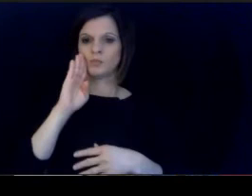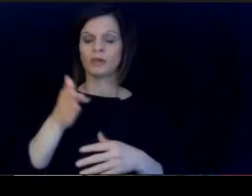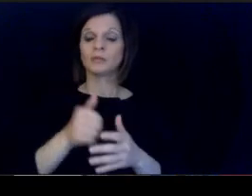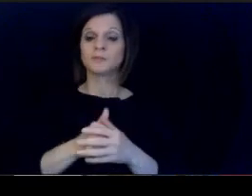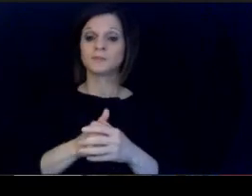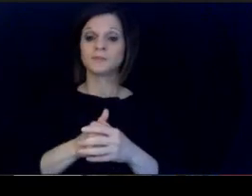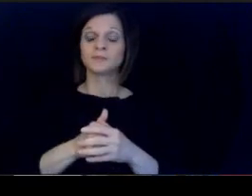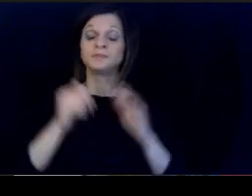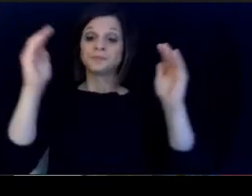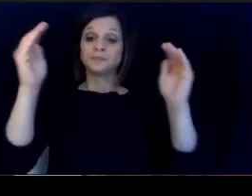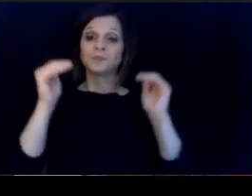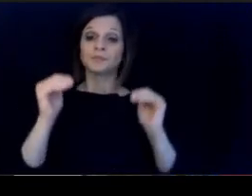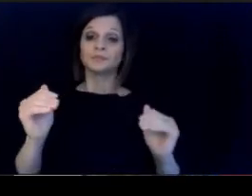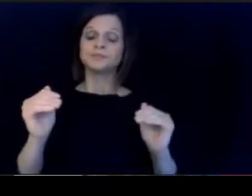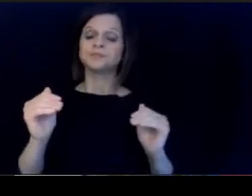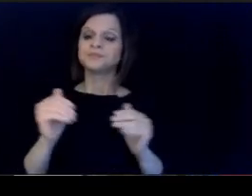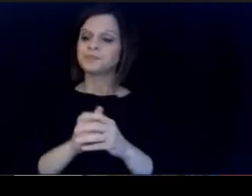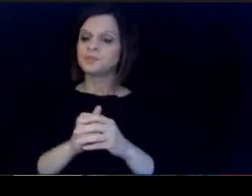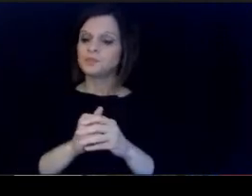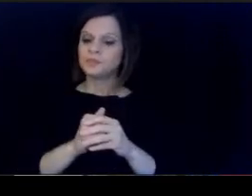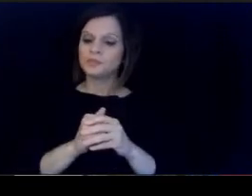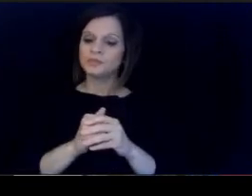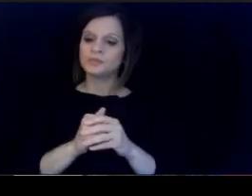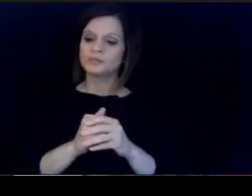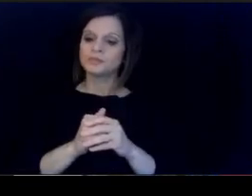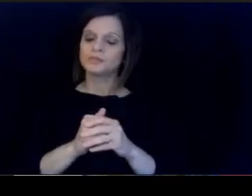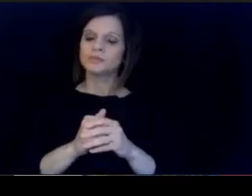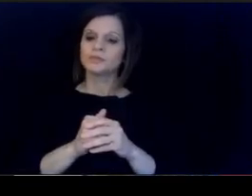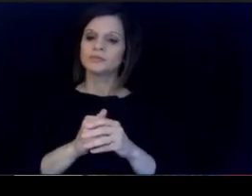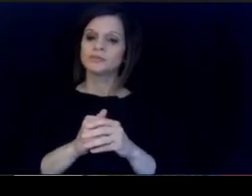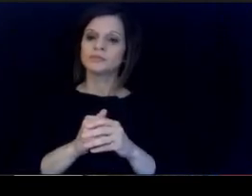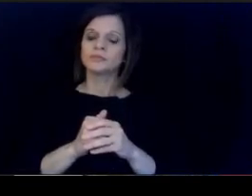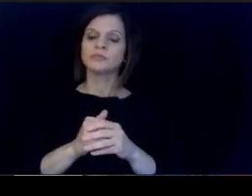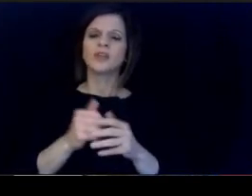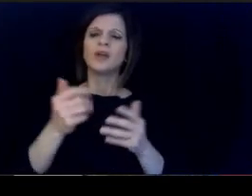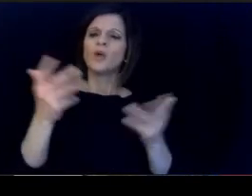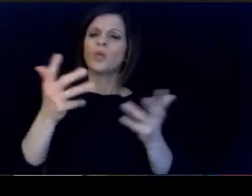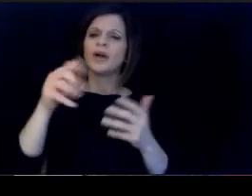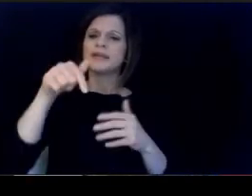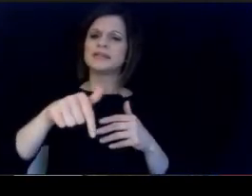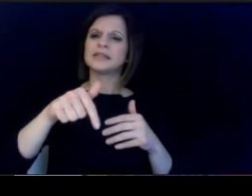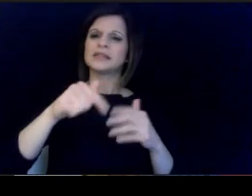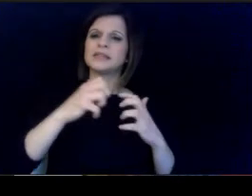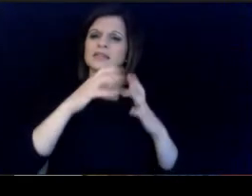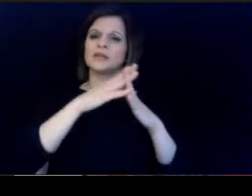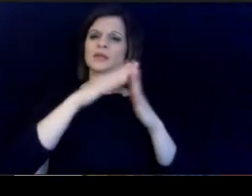on that. The next question is what does? this mean for our historically black colleges?